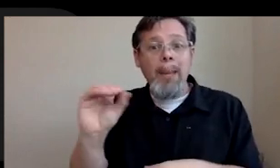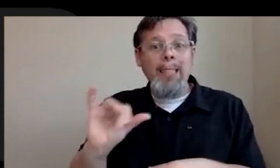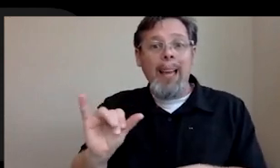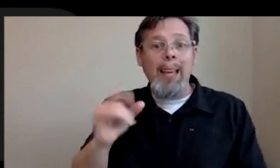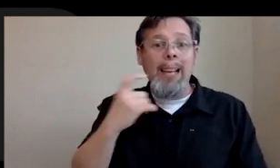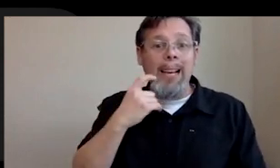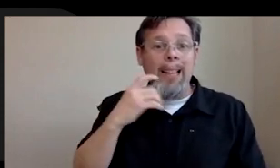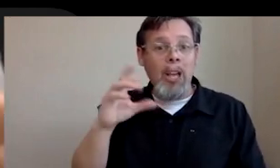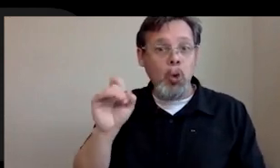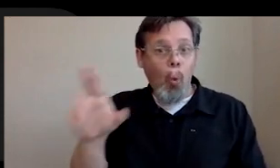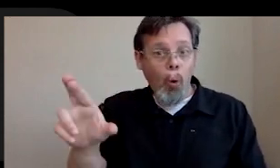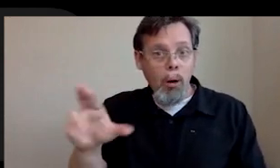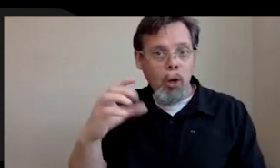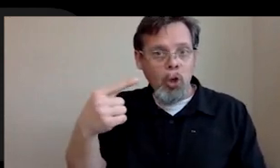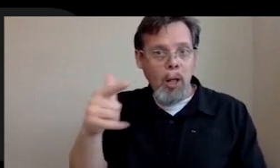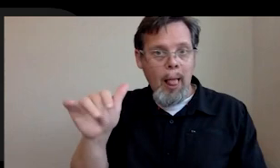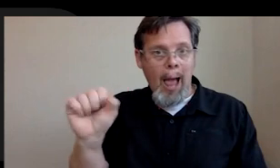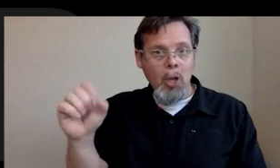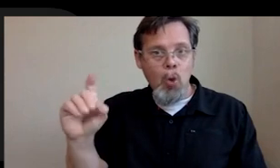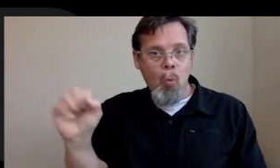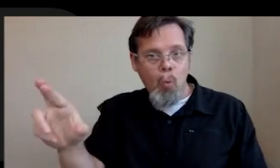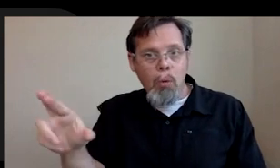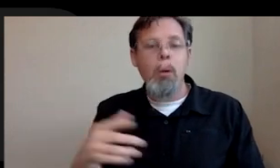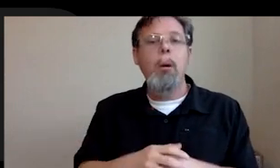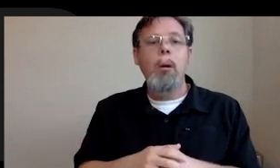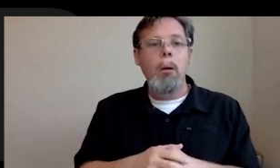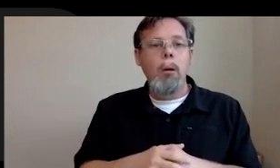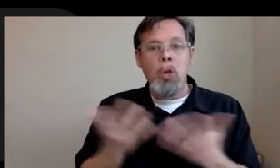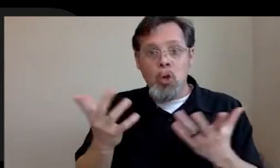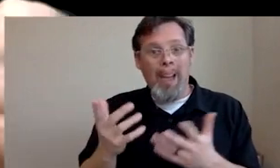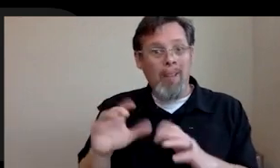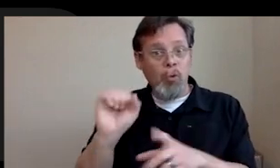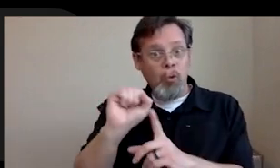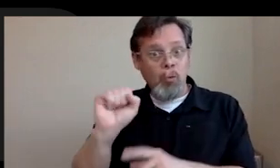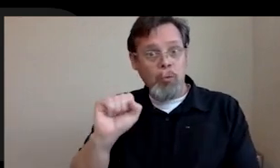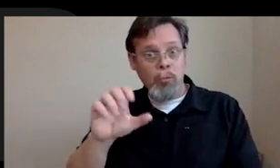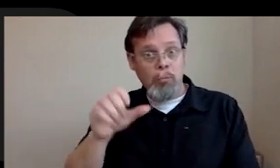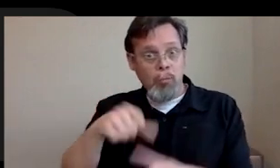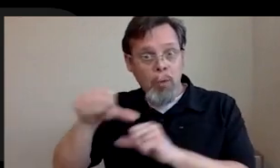private review of places that people worked. Obviously, your own social network, like, hey, Larry, you work over there striking distance.